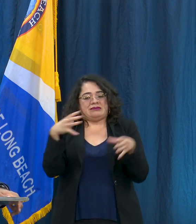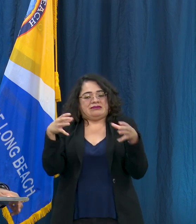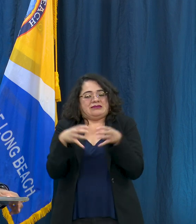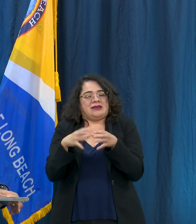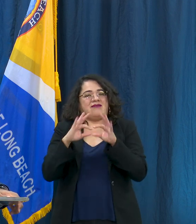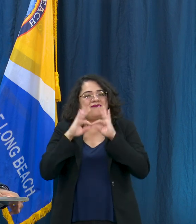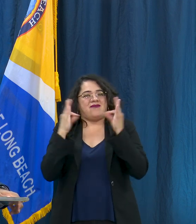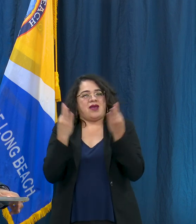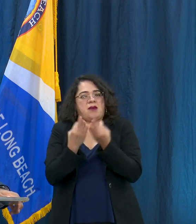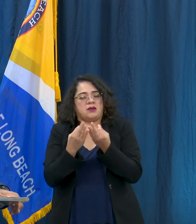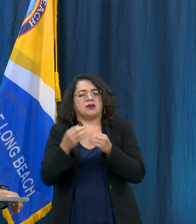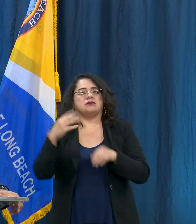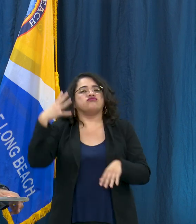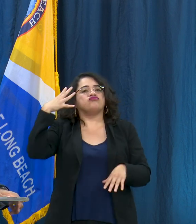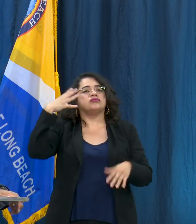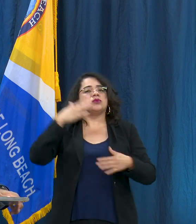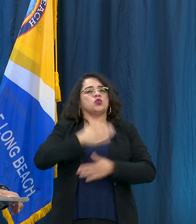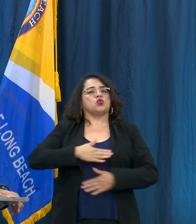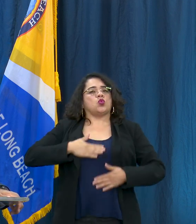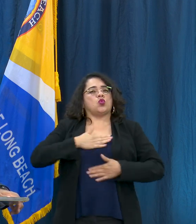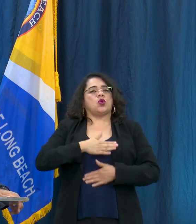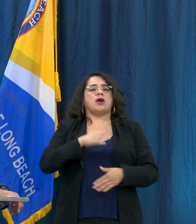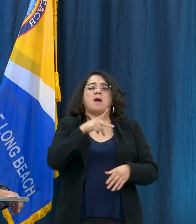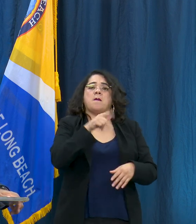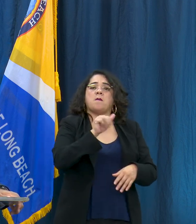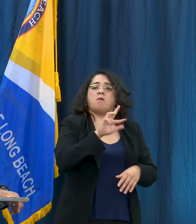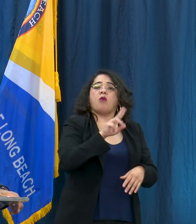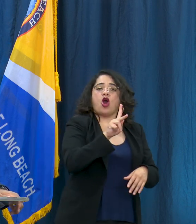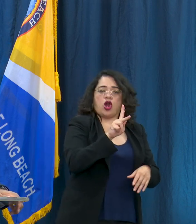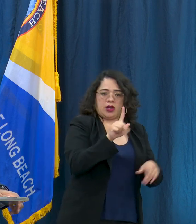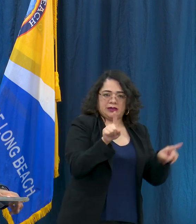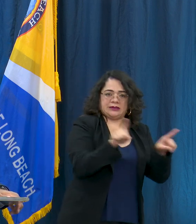families are allowed to do and beaches and parks are also open now for more